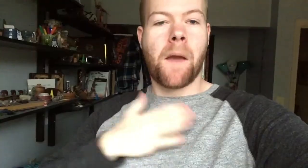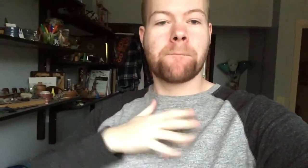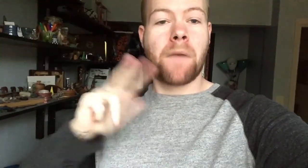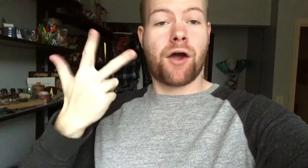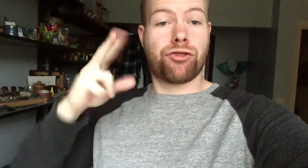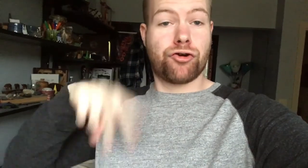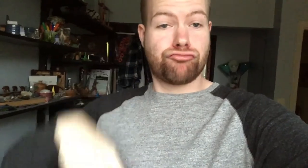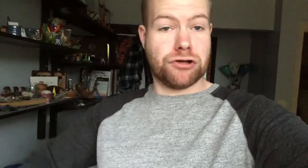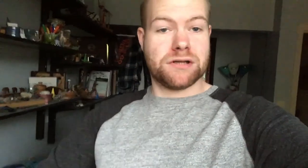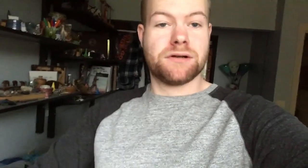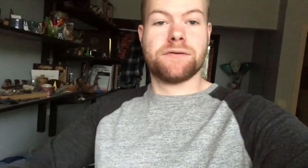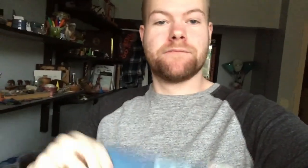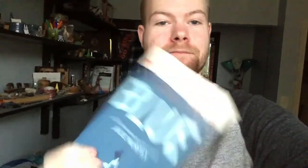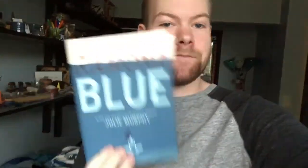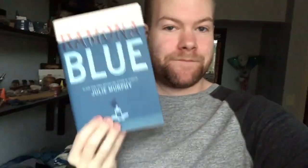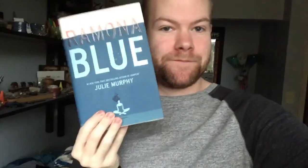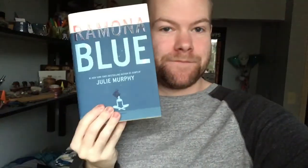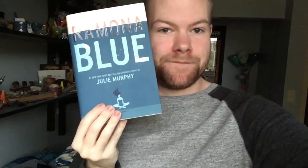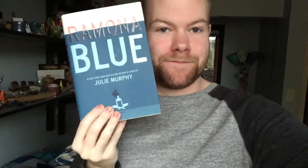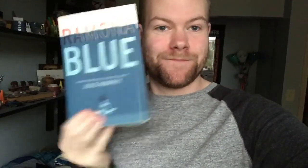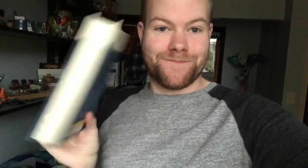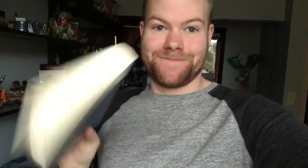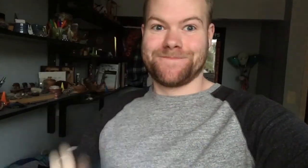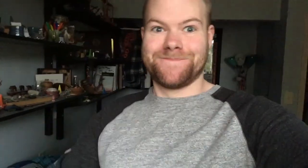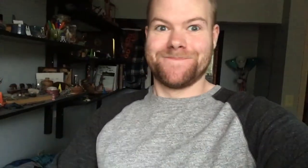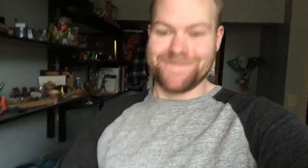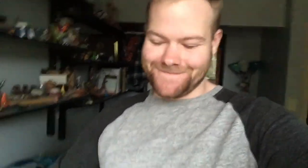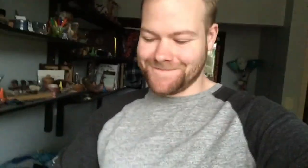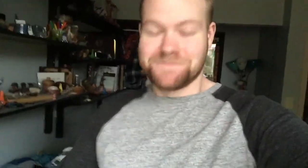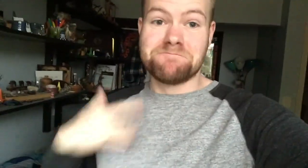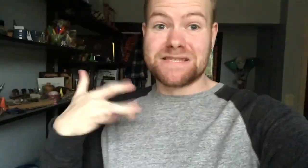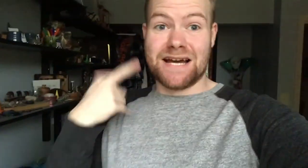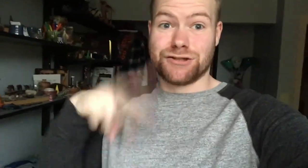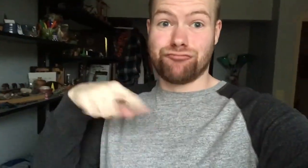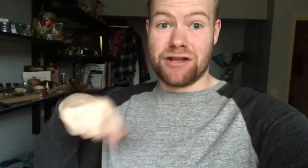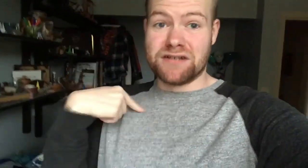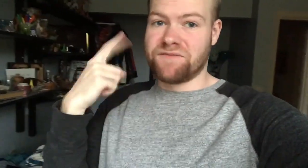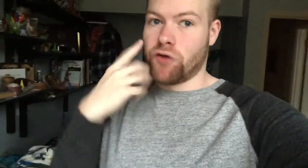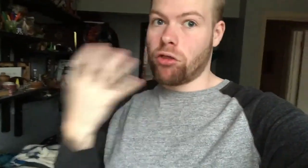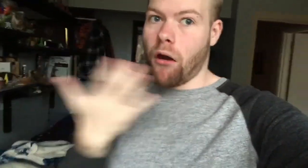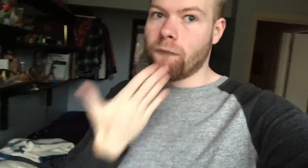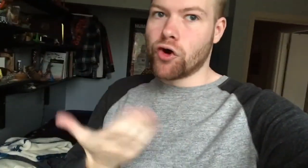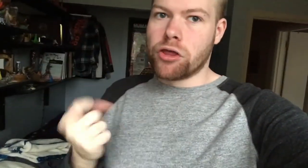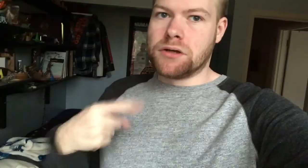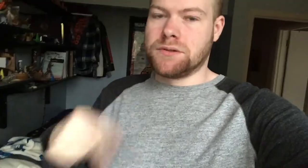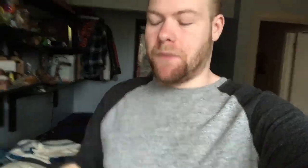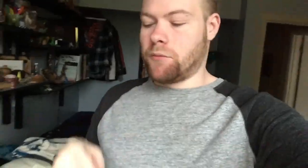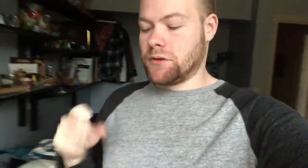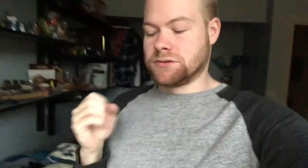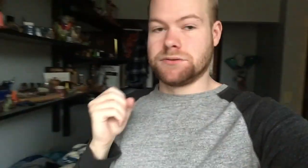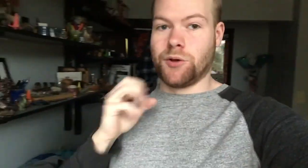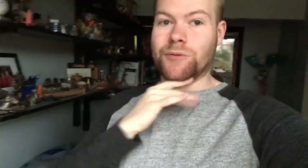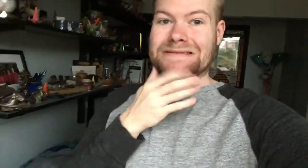My third read: [Ramona Blue] I'm excited to read this, I've heard a lot of good things about it, so ee!